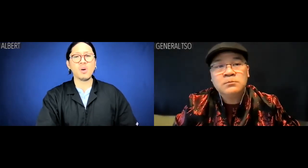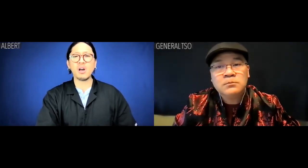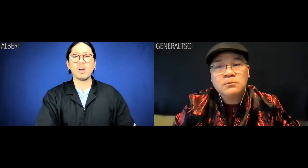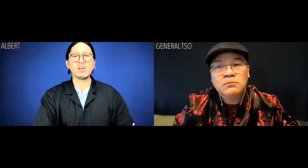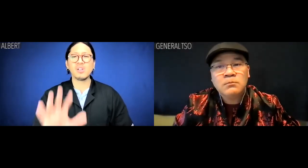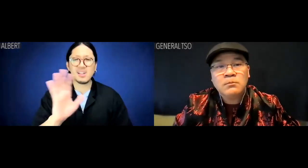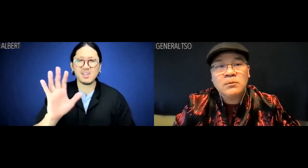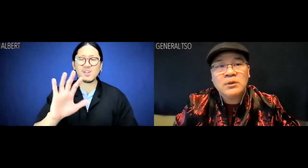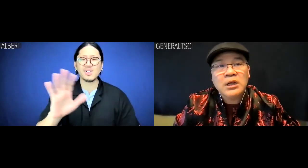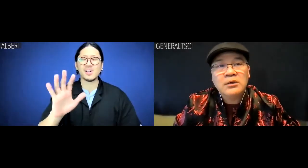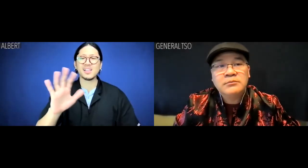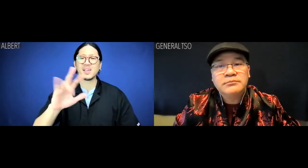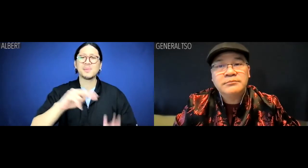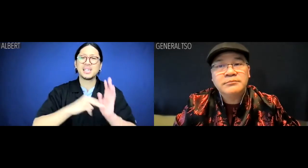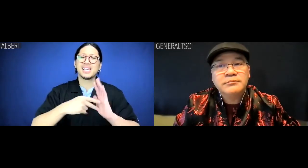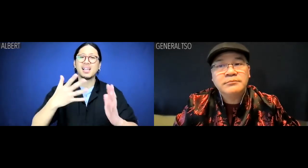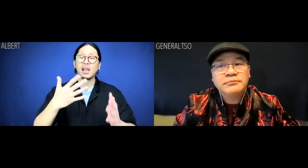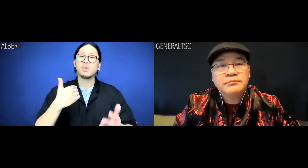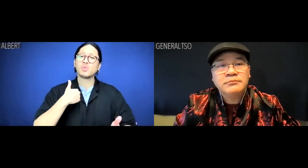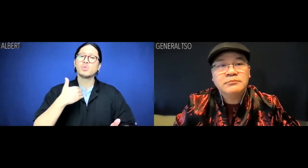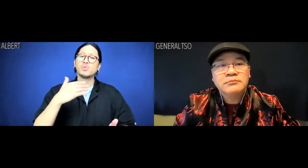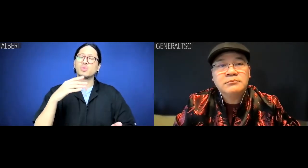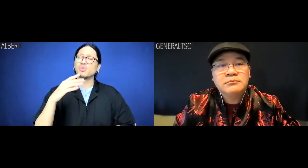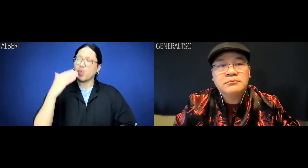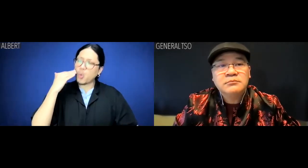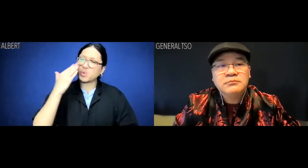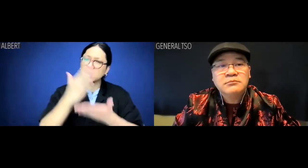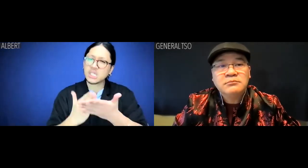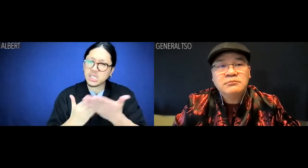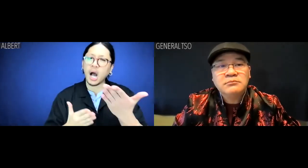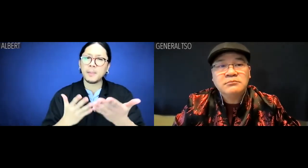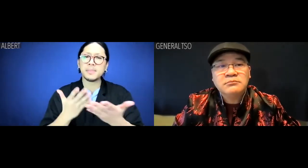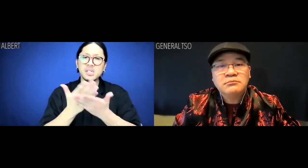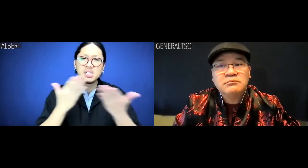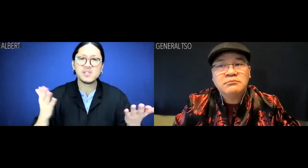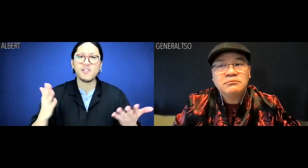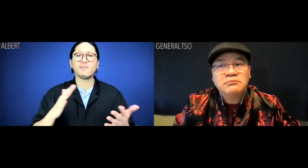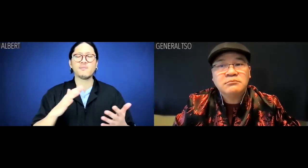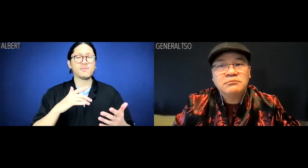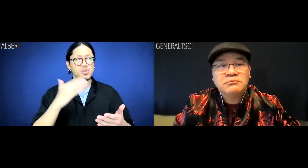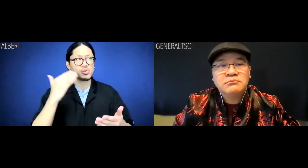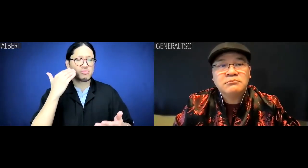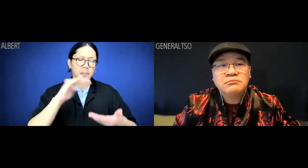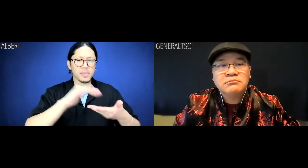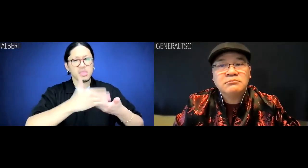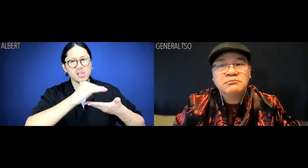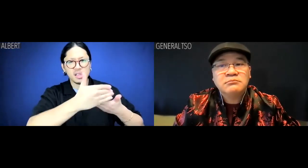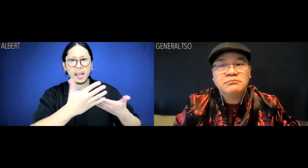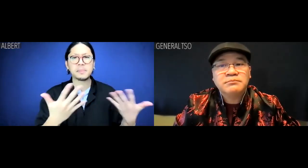Albert: No. I mean, I do know some stuff about computers.